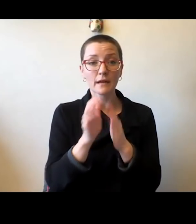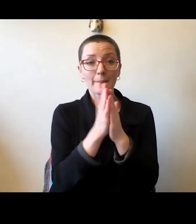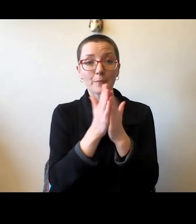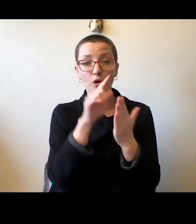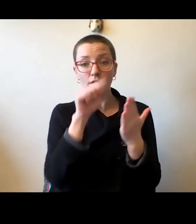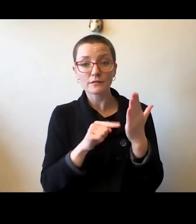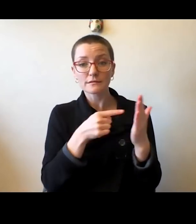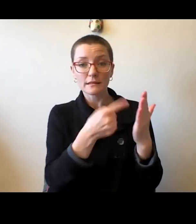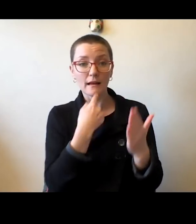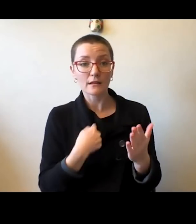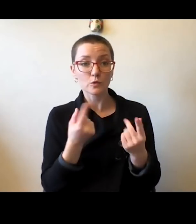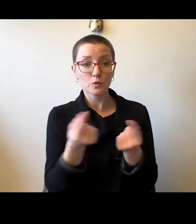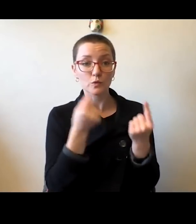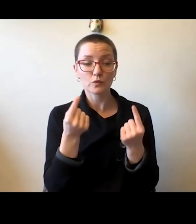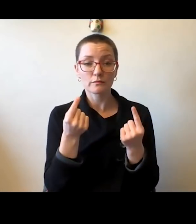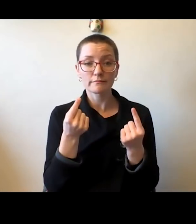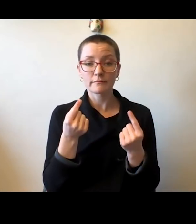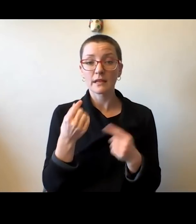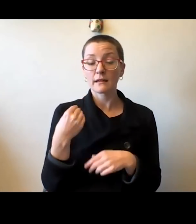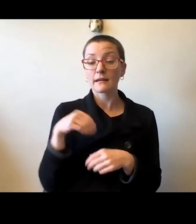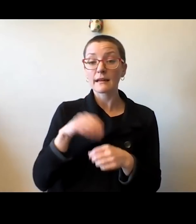for this university and for every person connecting to it.